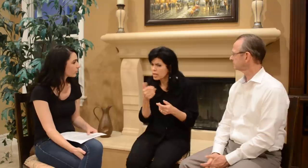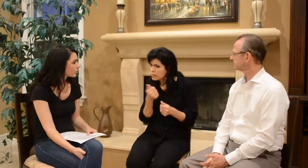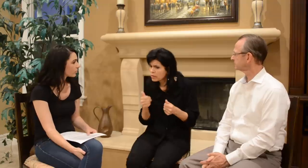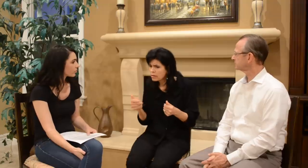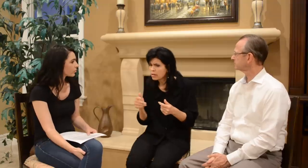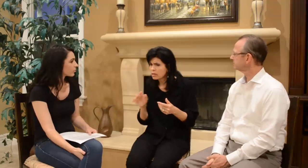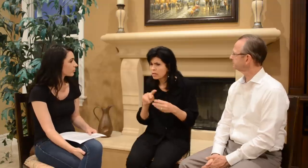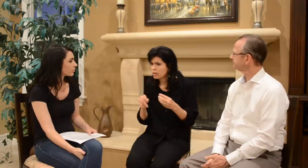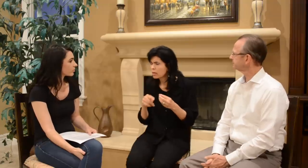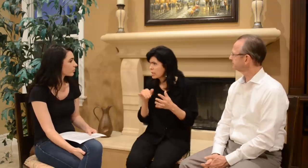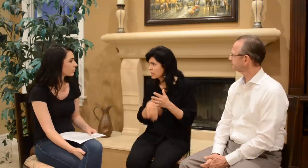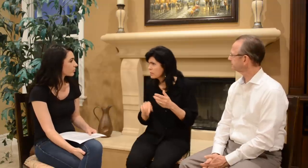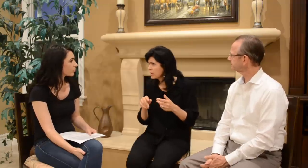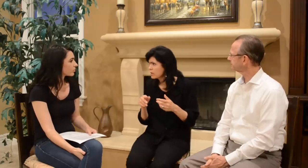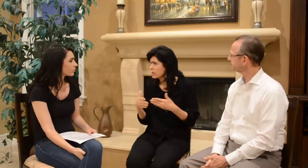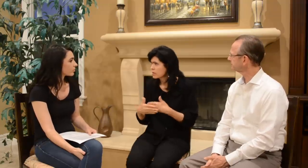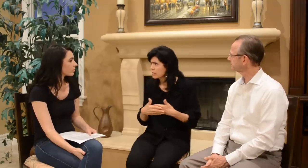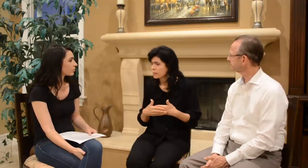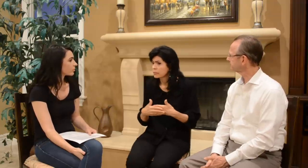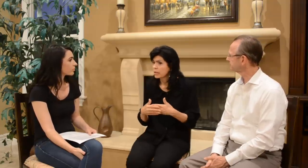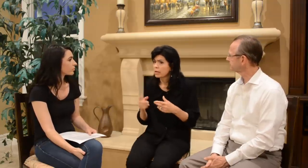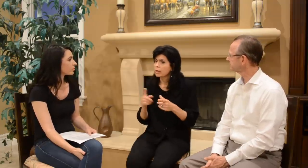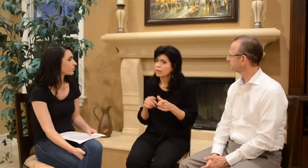Can you check everything in the baby?